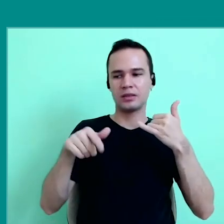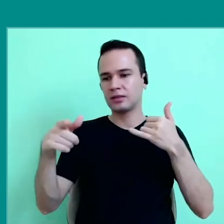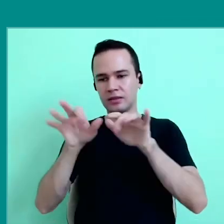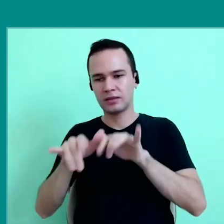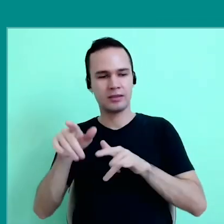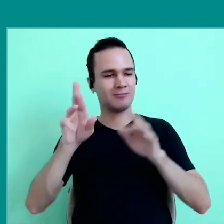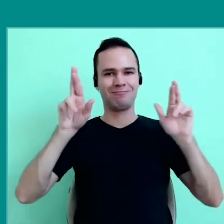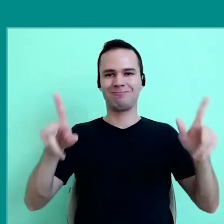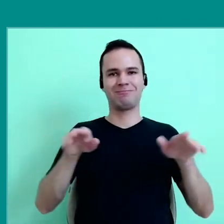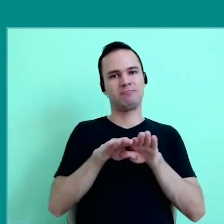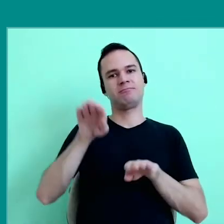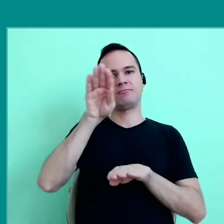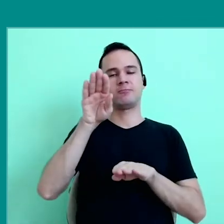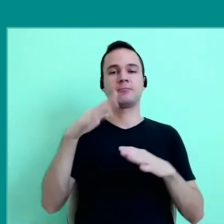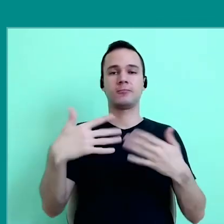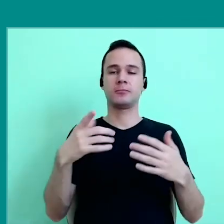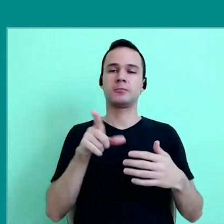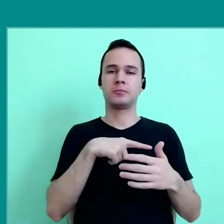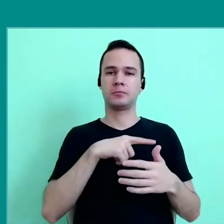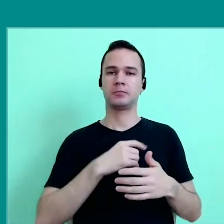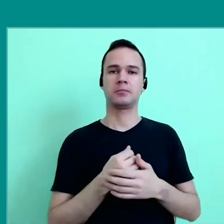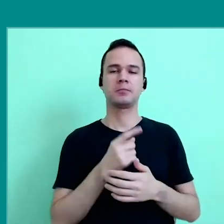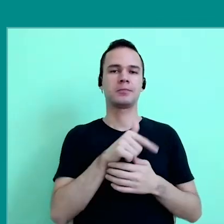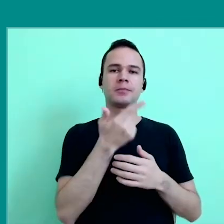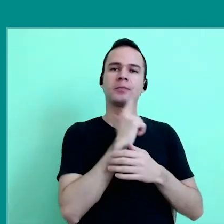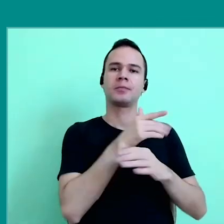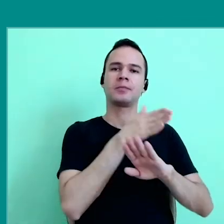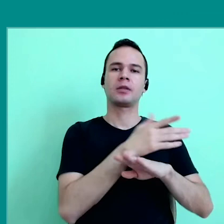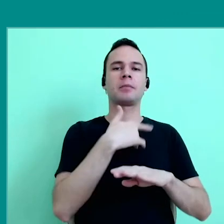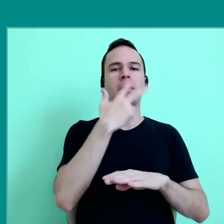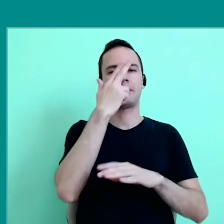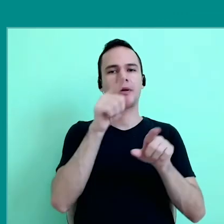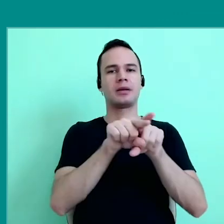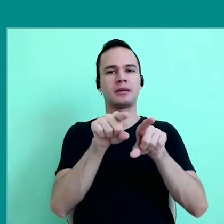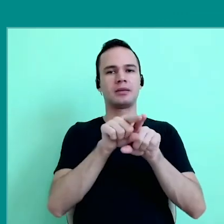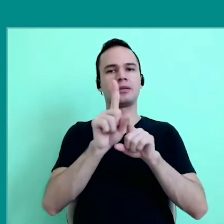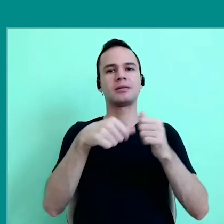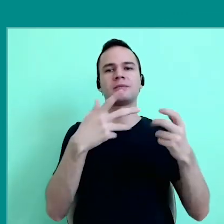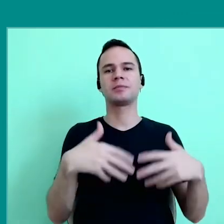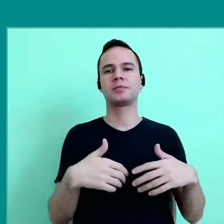and a cell phone, so, in this sense, there is a question of access. But, it seems to me that too, that's what I was trying to say,